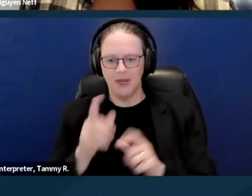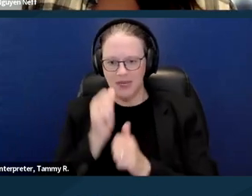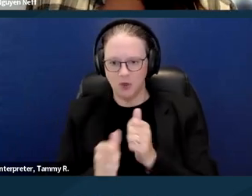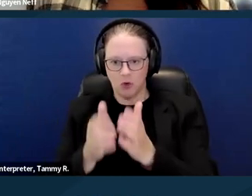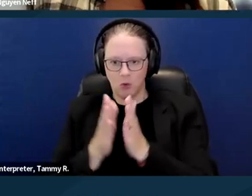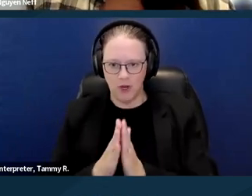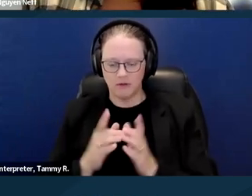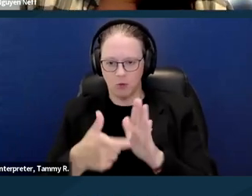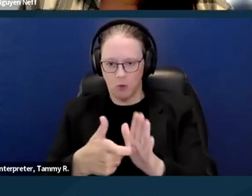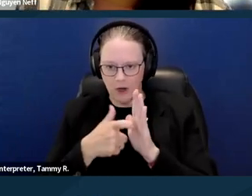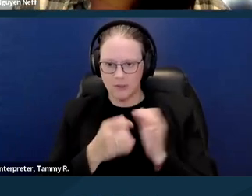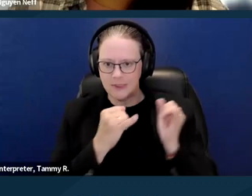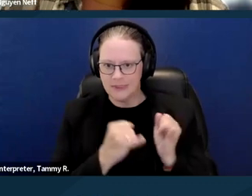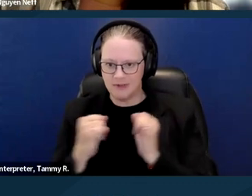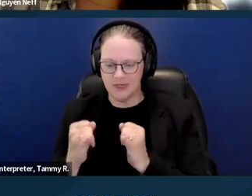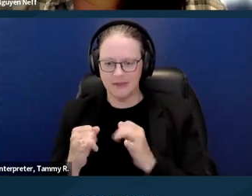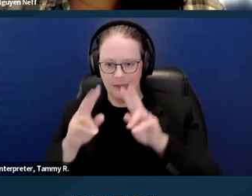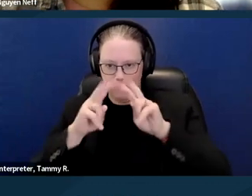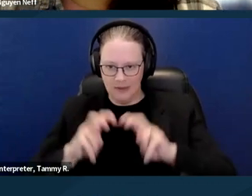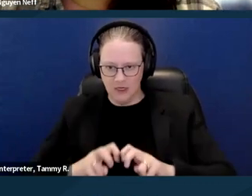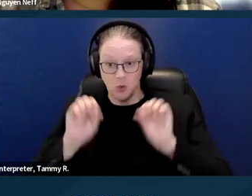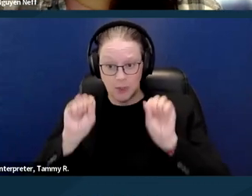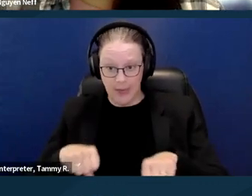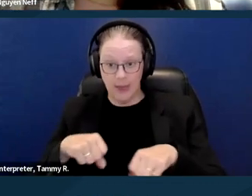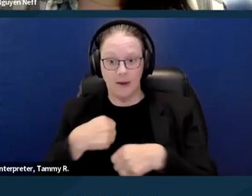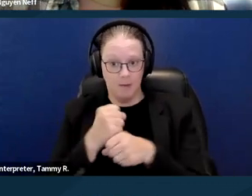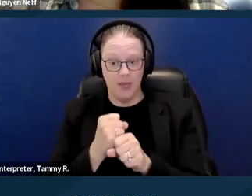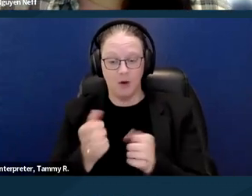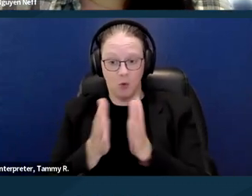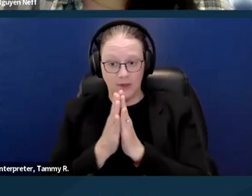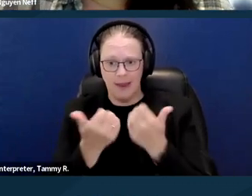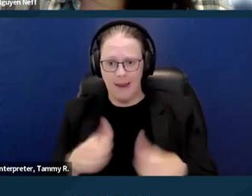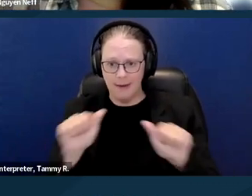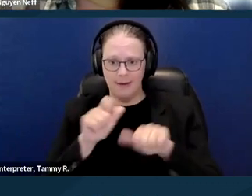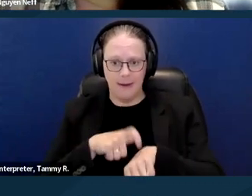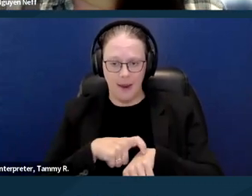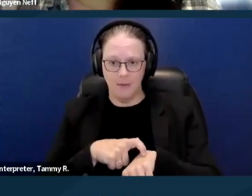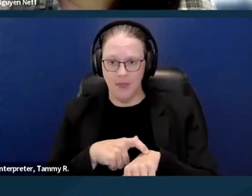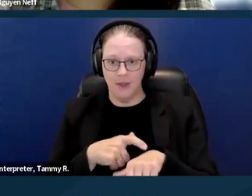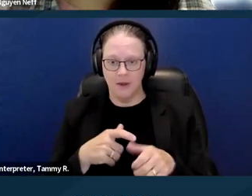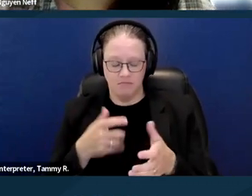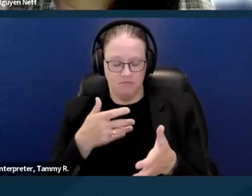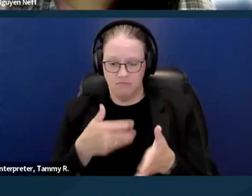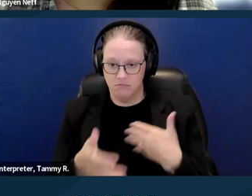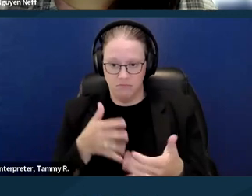So although you can make a request at any time, whether or not at that particular time,